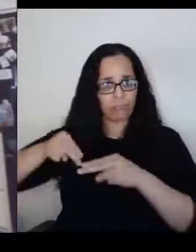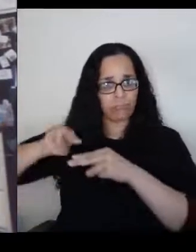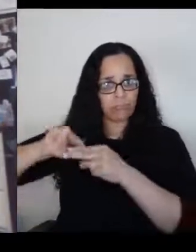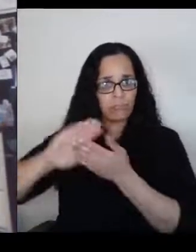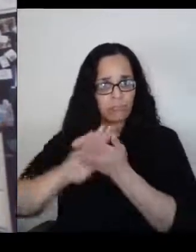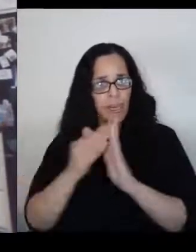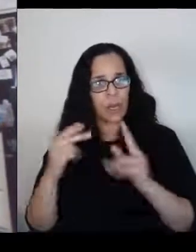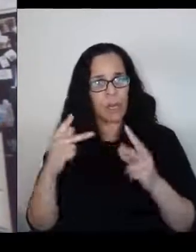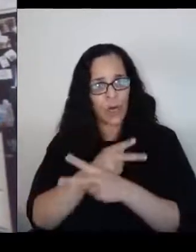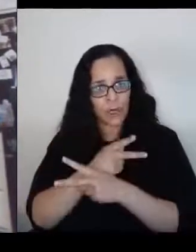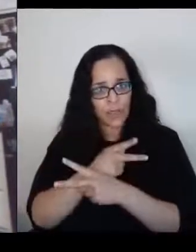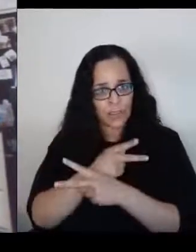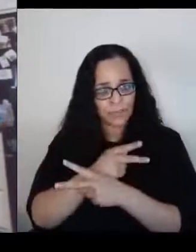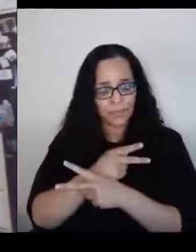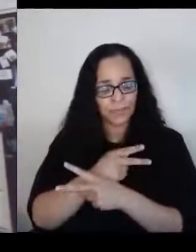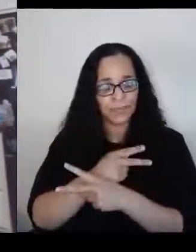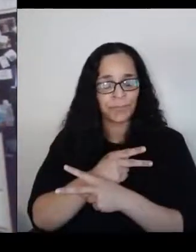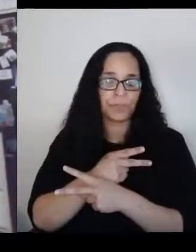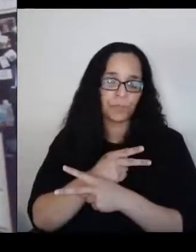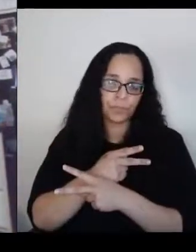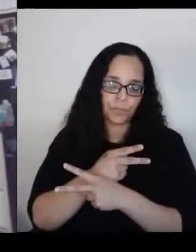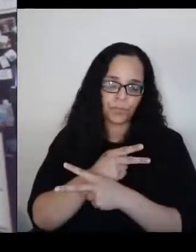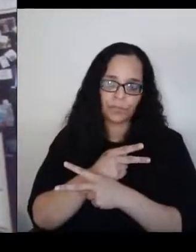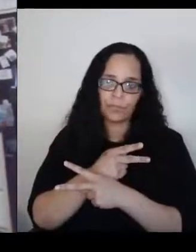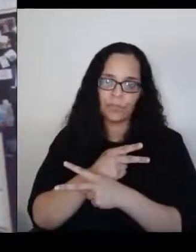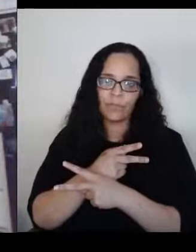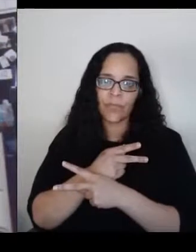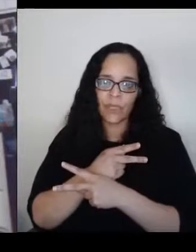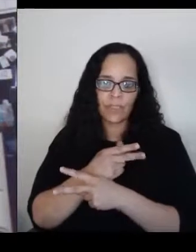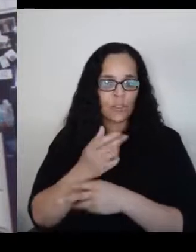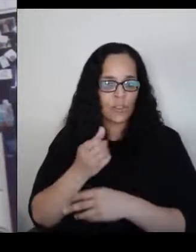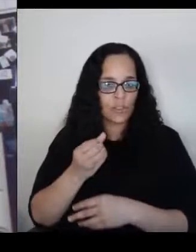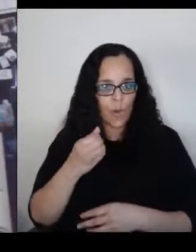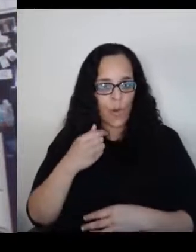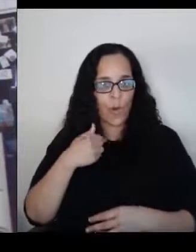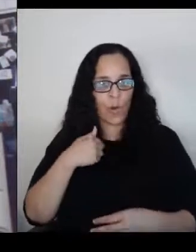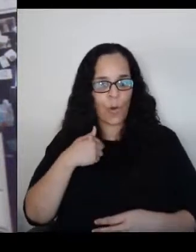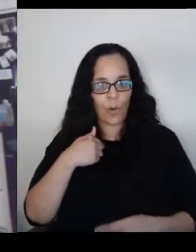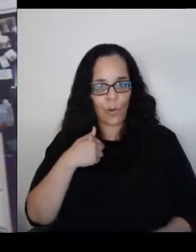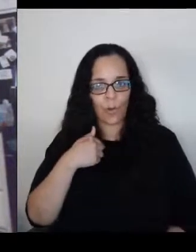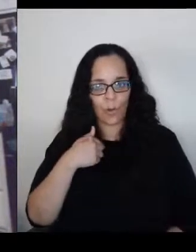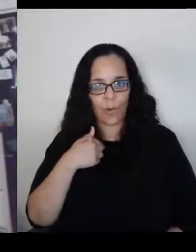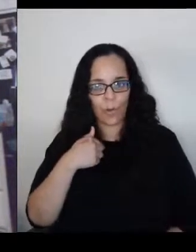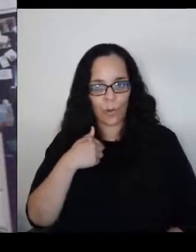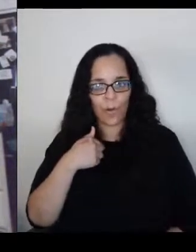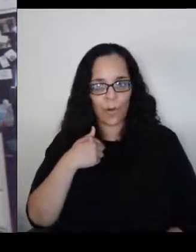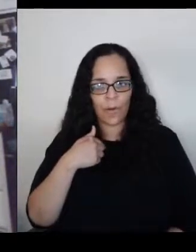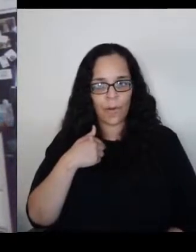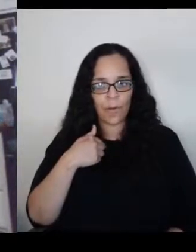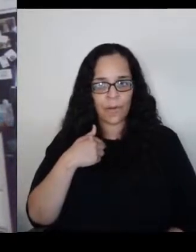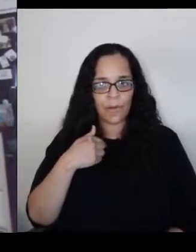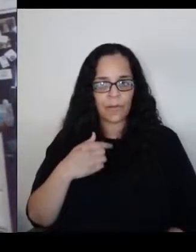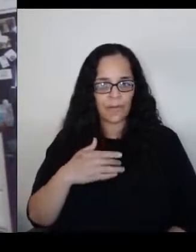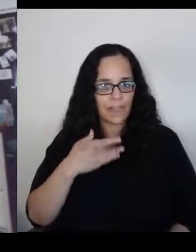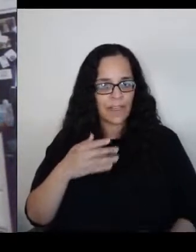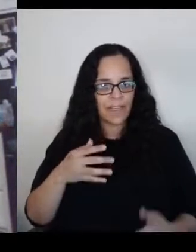So I am also, would like to include the Ukraine because all I can think of